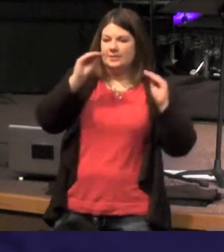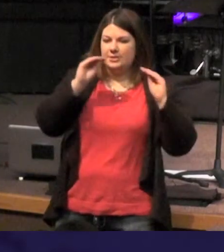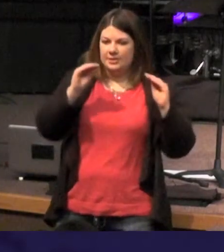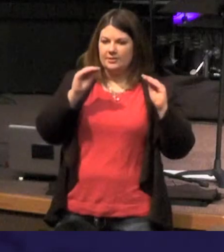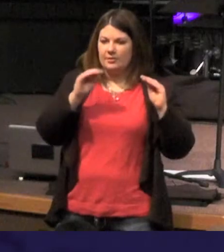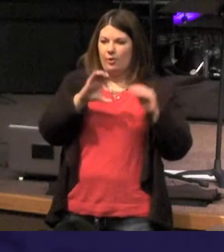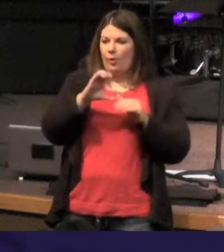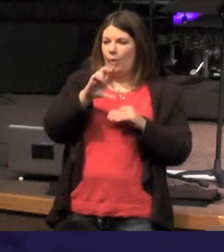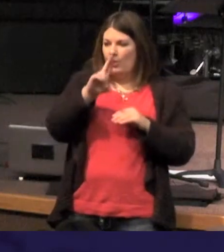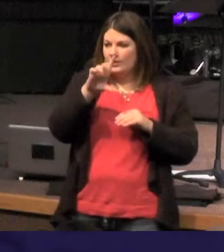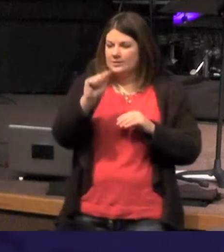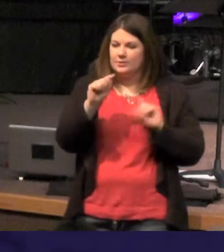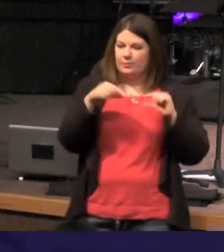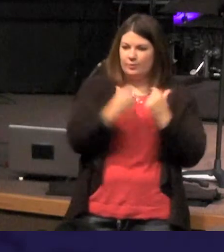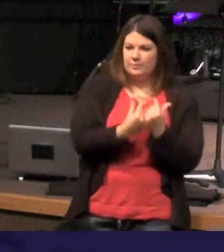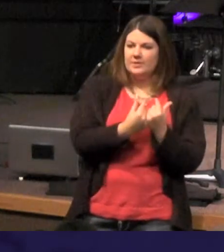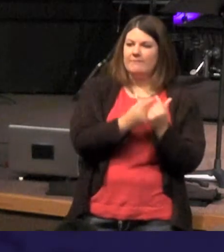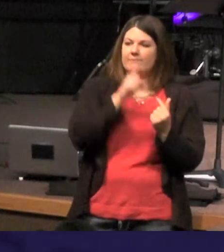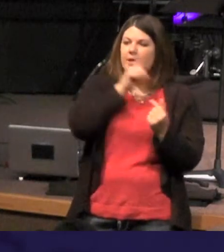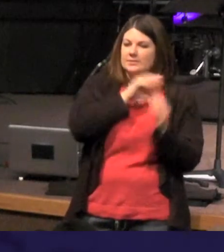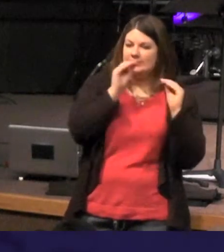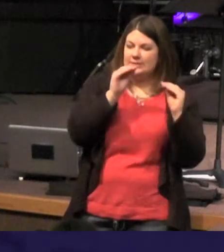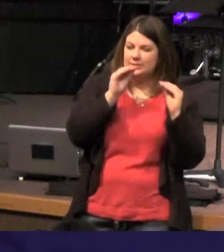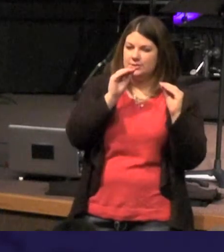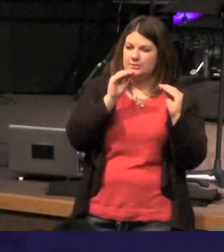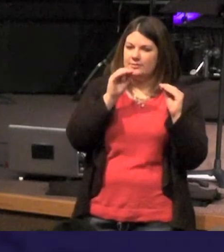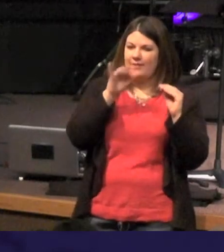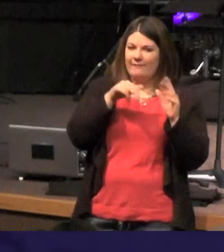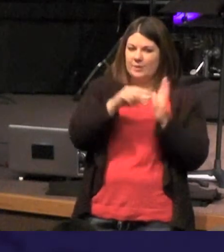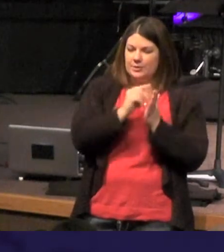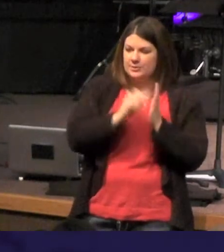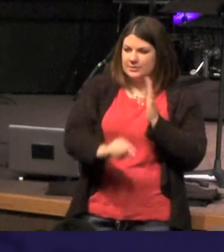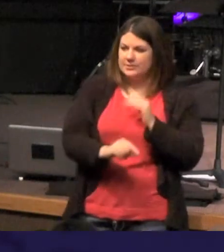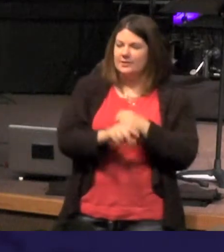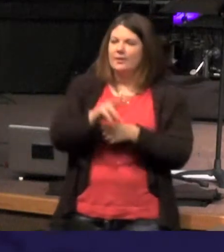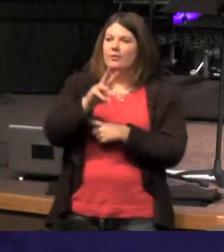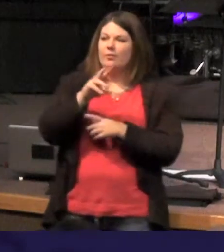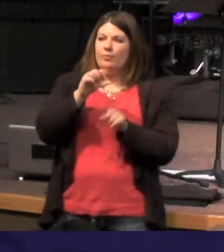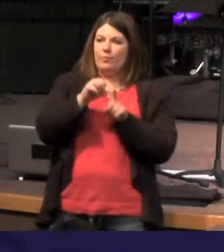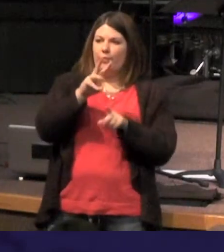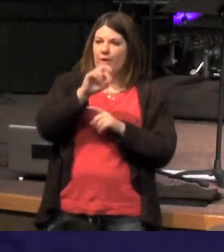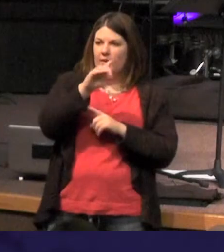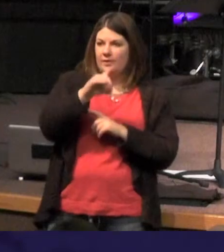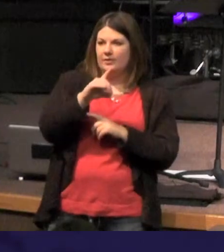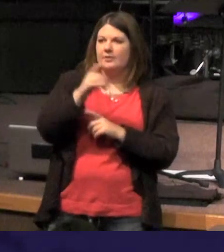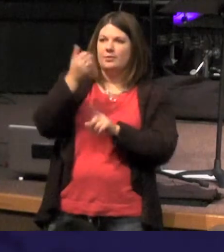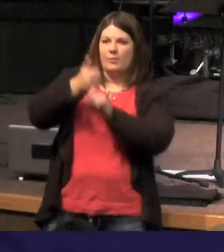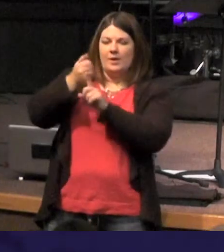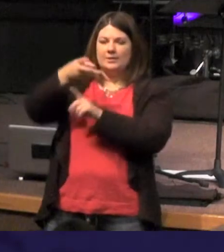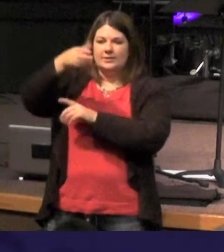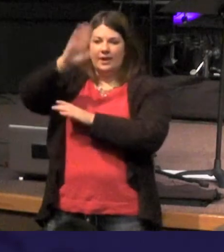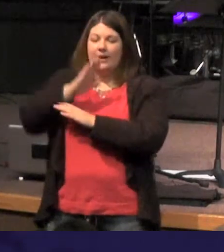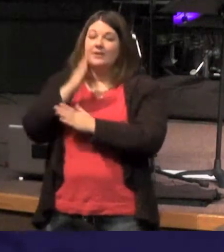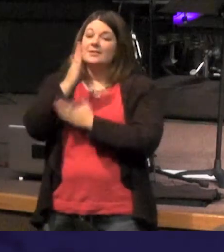about who Jesus is - the Word was God her some some people want to translate this are some groups that want to say